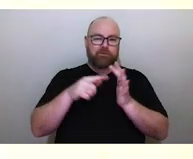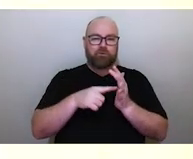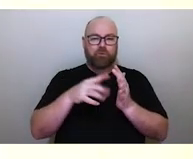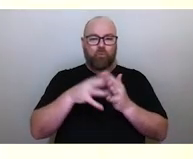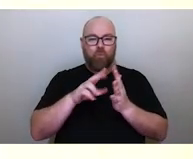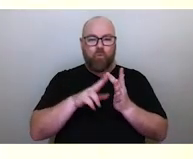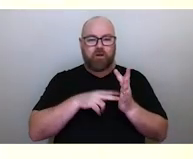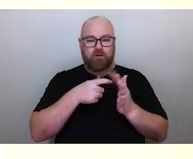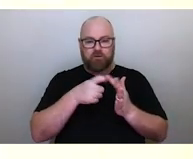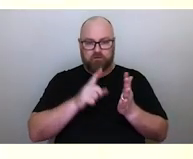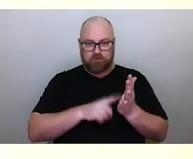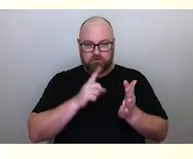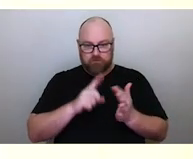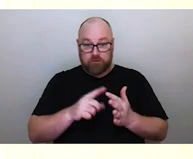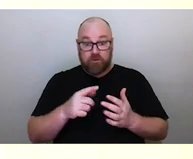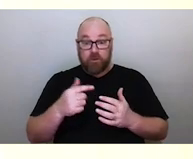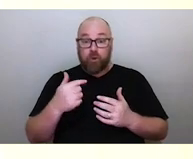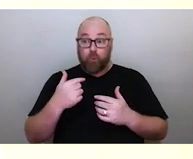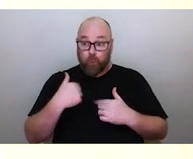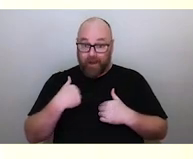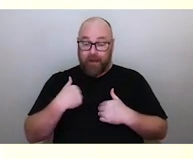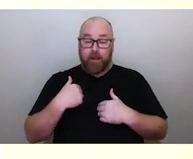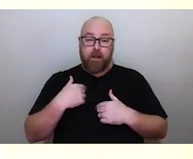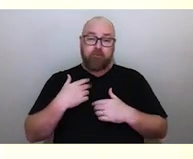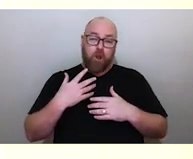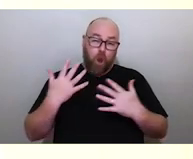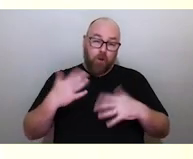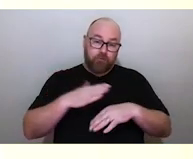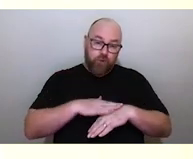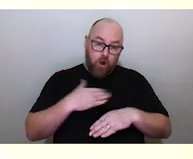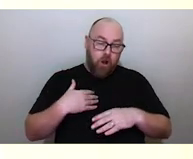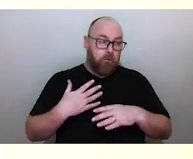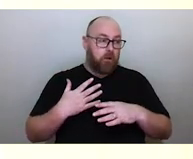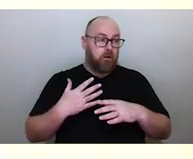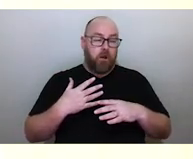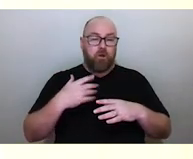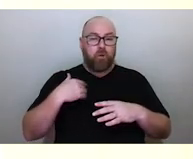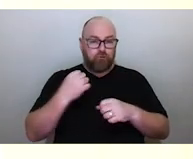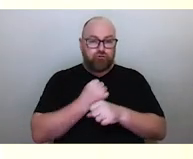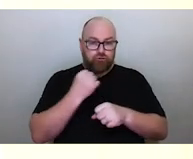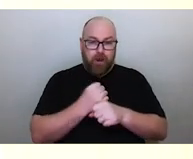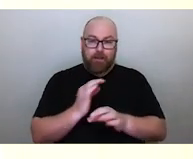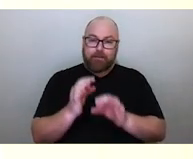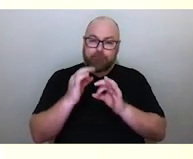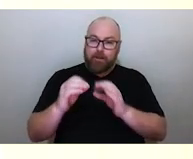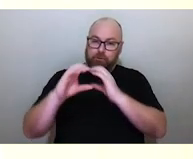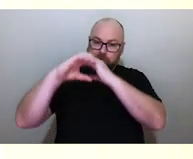developing adaptive optics systems that can cancel out that stellar scintillation, that twinkling.